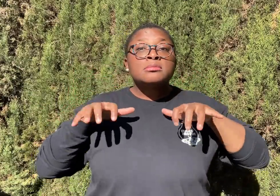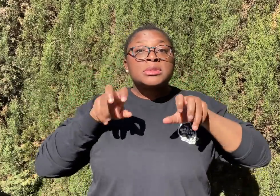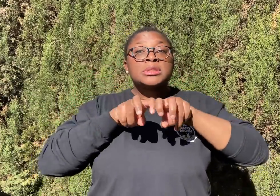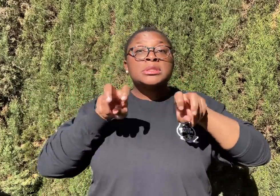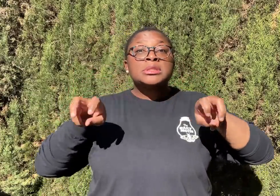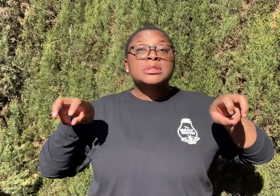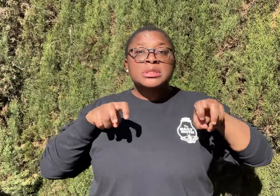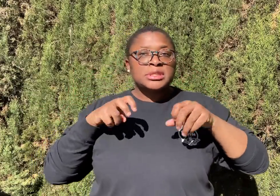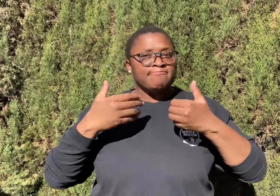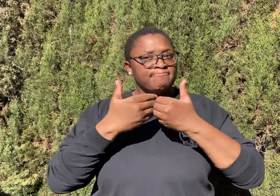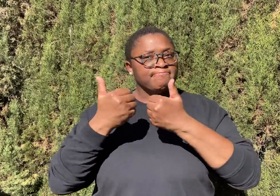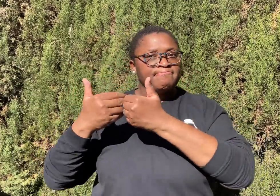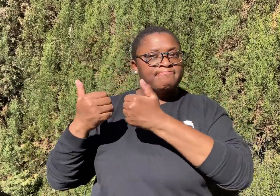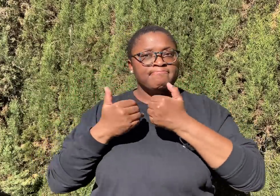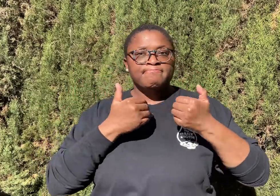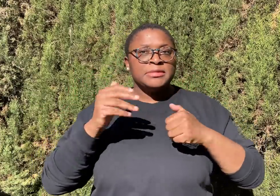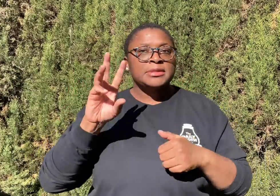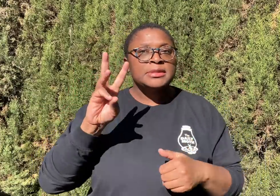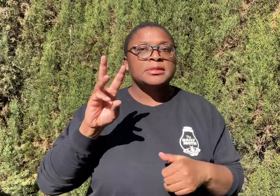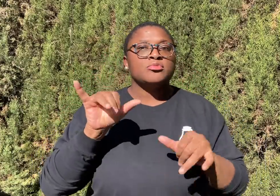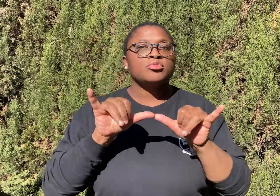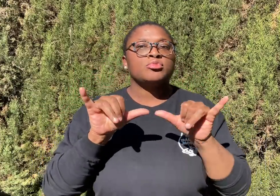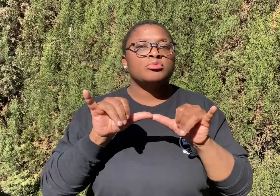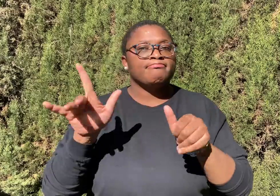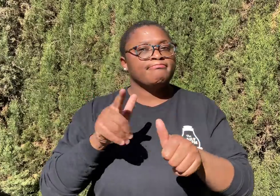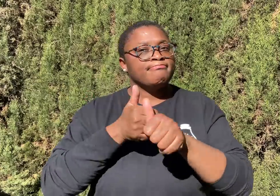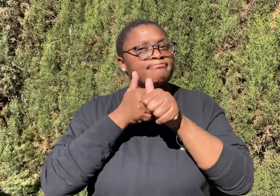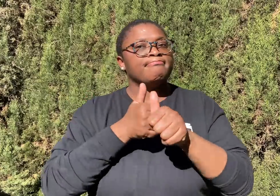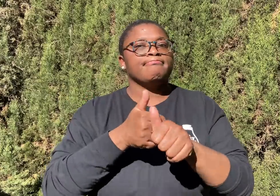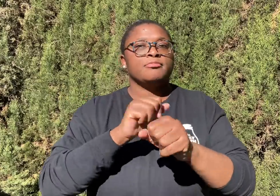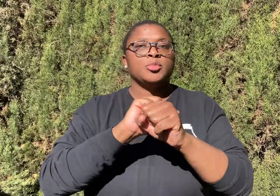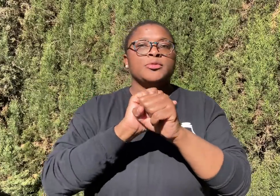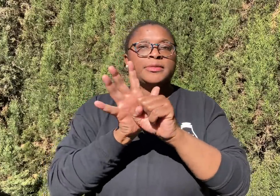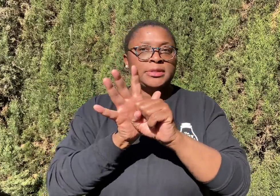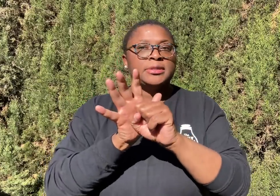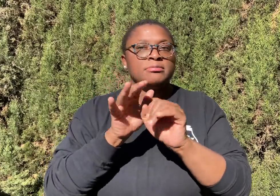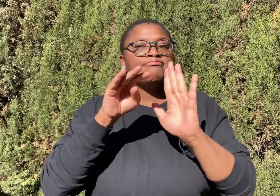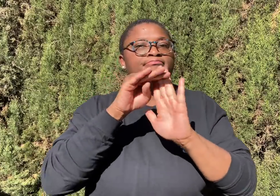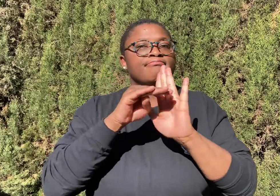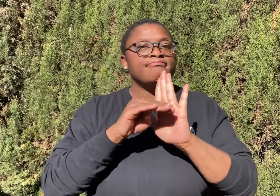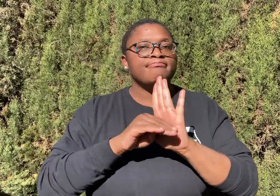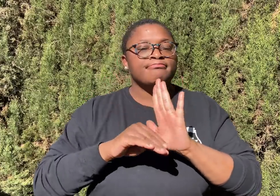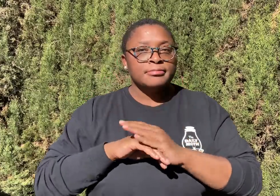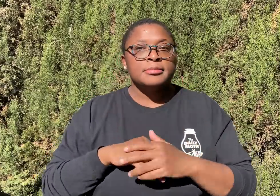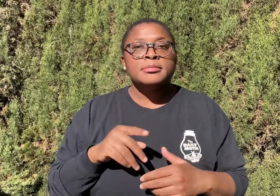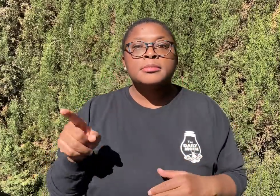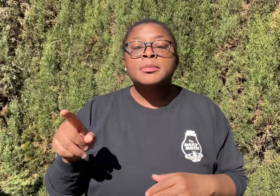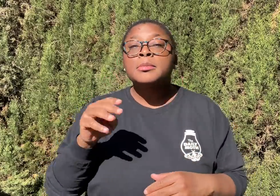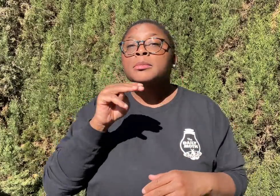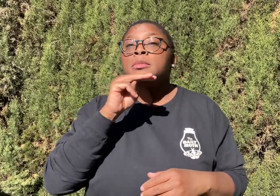The gallery were seated six feet away from each other according to Covid-19 regulations.